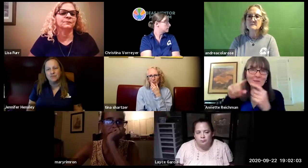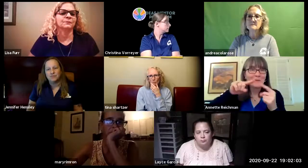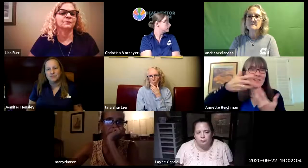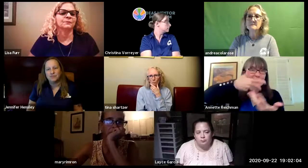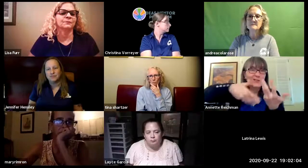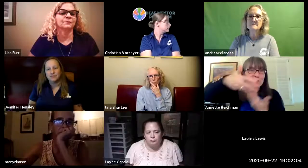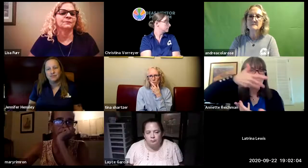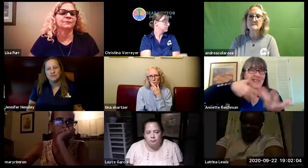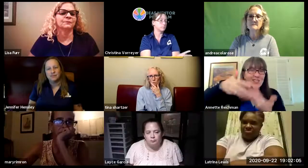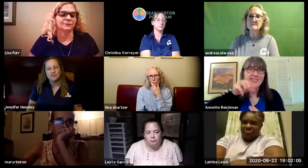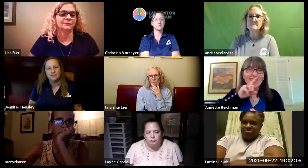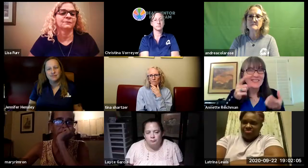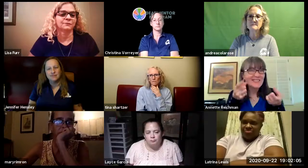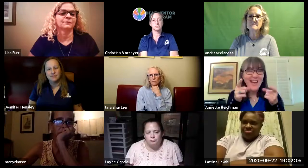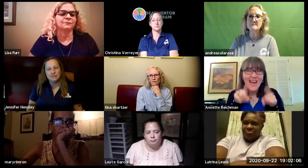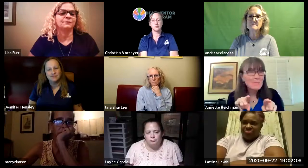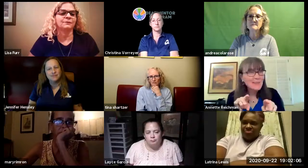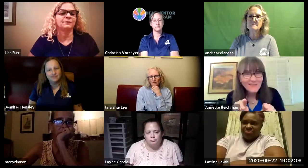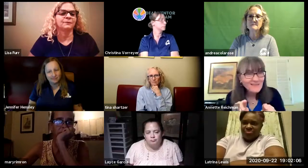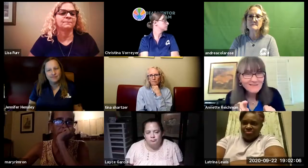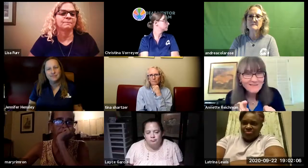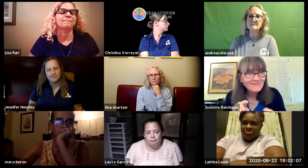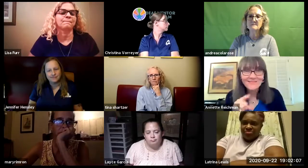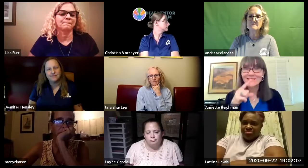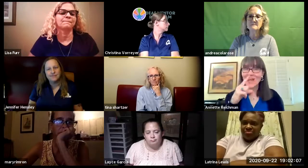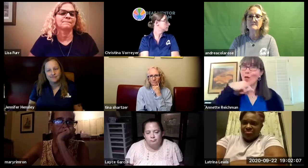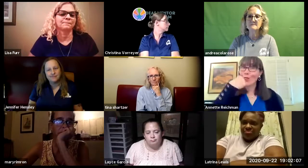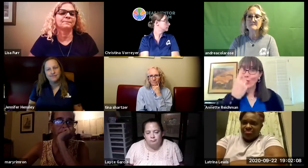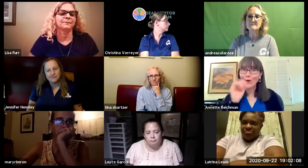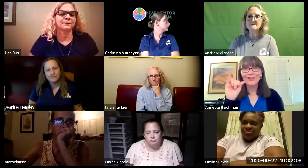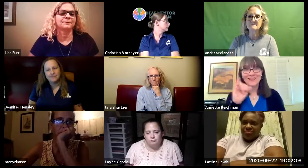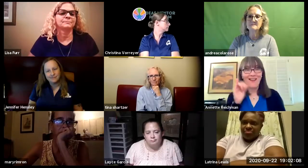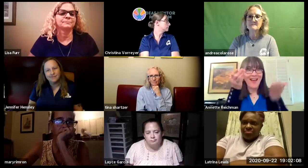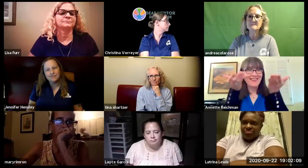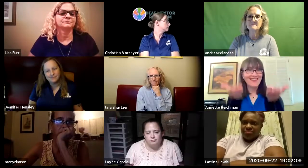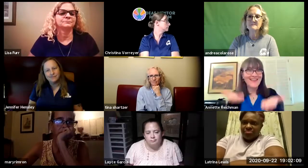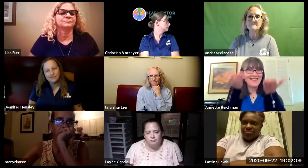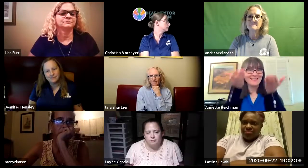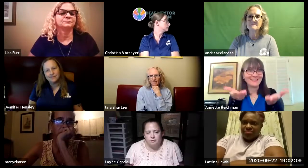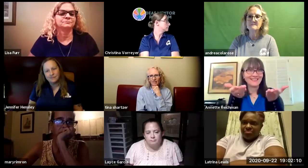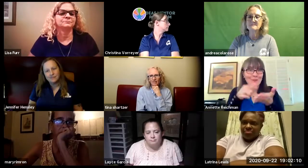well yeah um socialization for sure